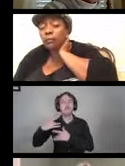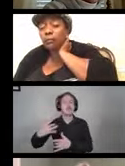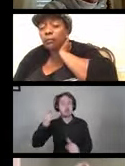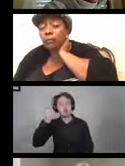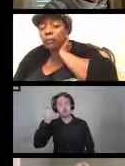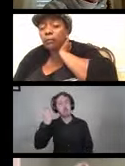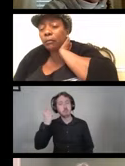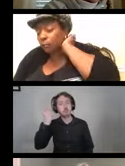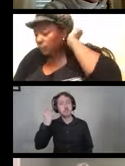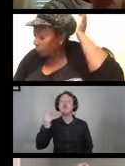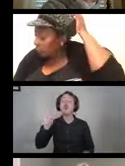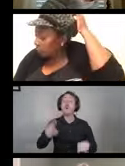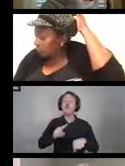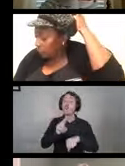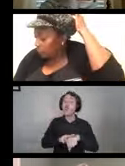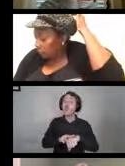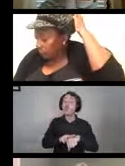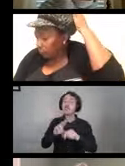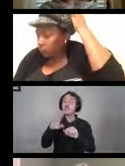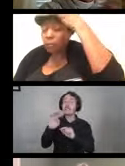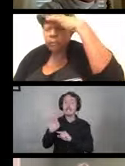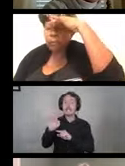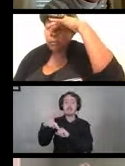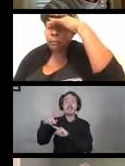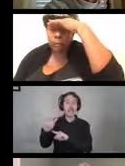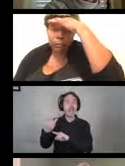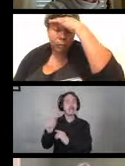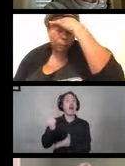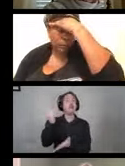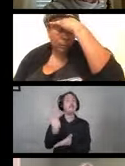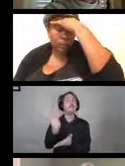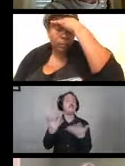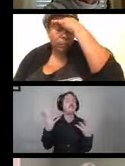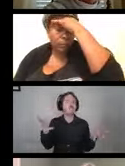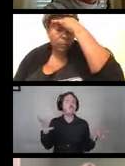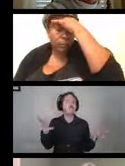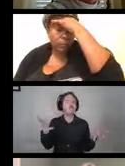And the EPA has approved disinfectants.